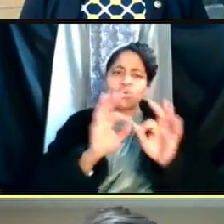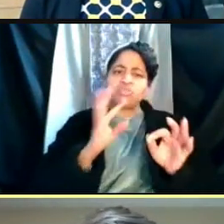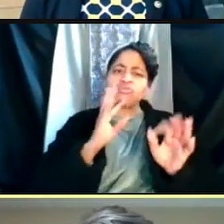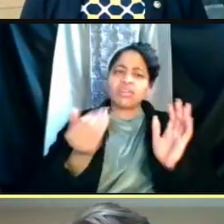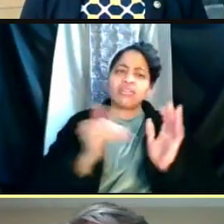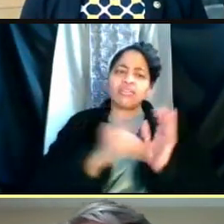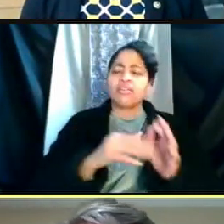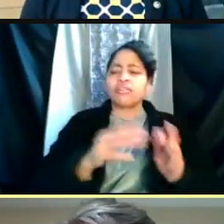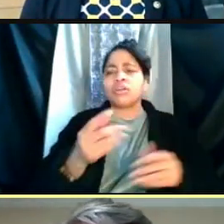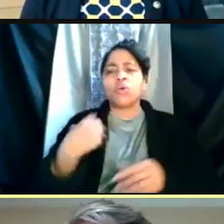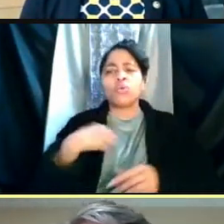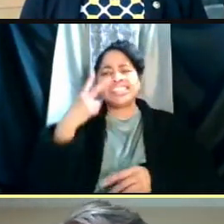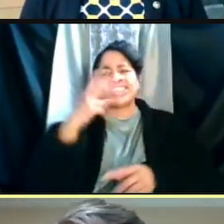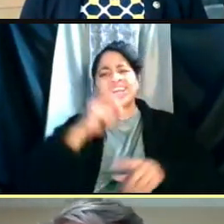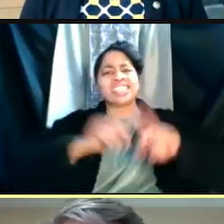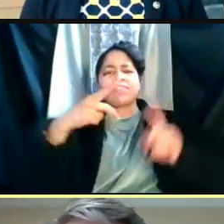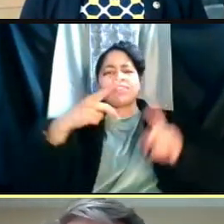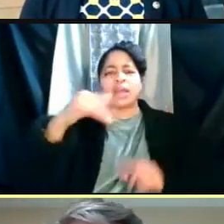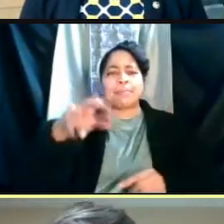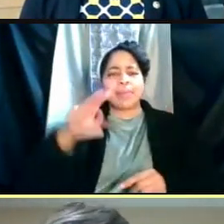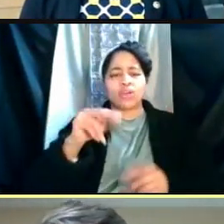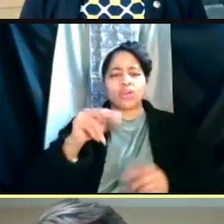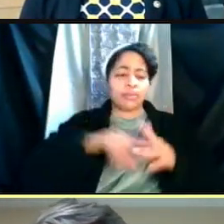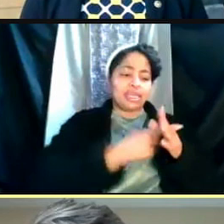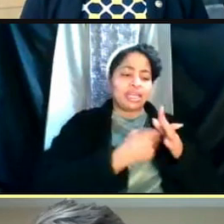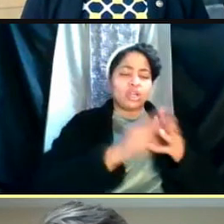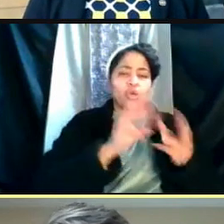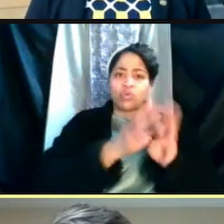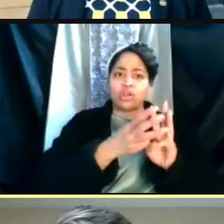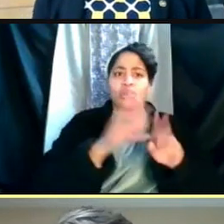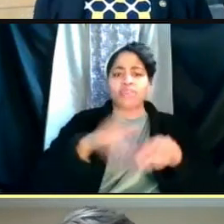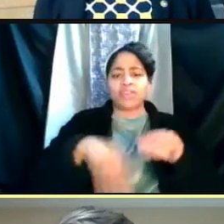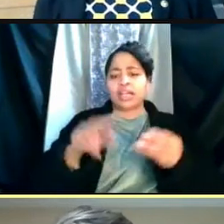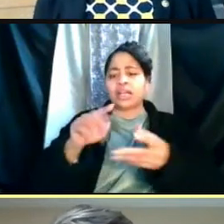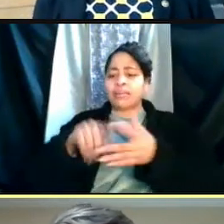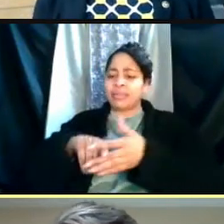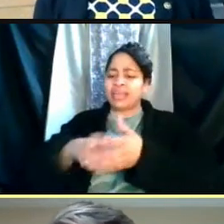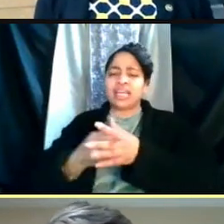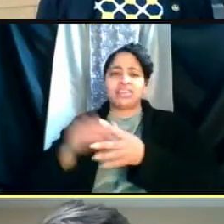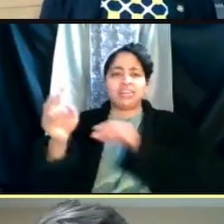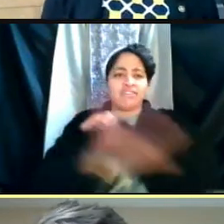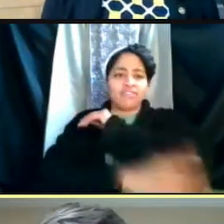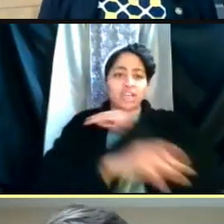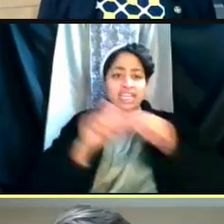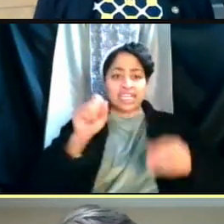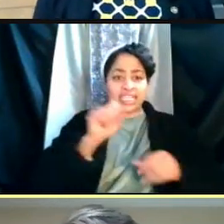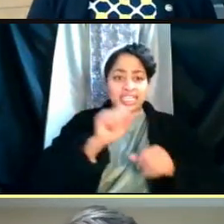We saw a different pattern at the beginning of the winter term than we did at the beginning of the fall term. In September graduate and professional students accounted